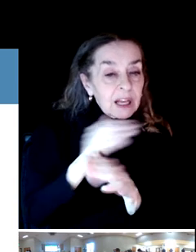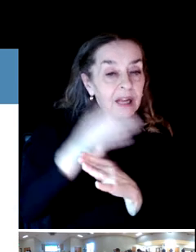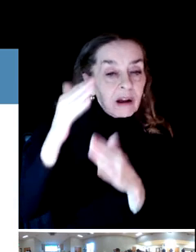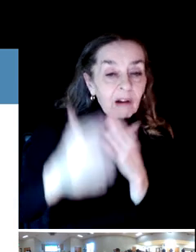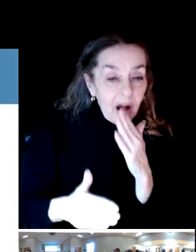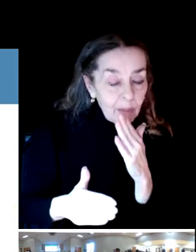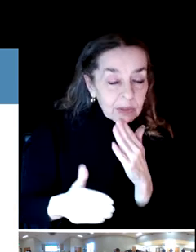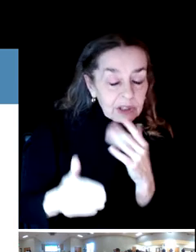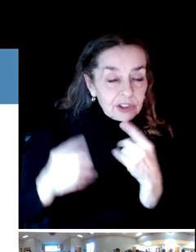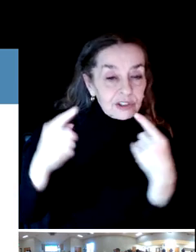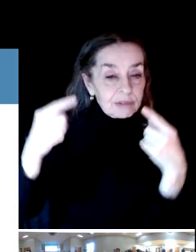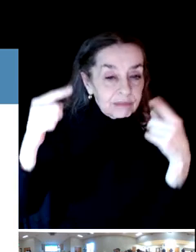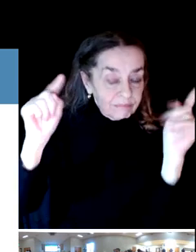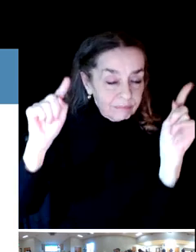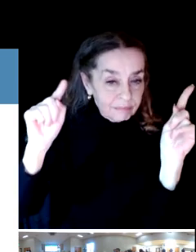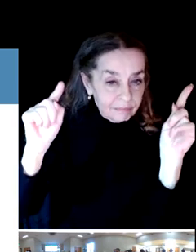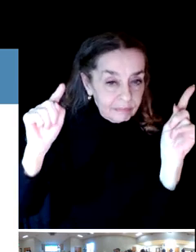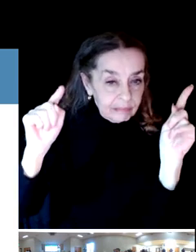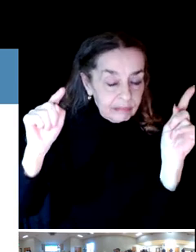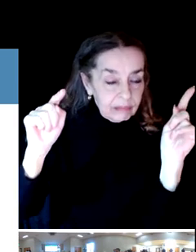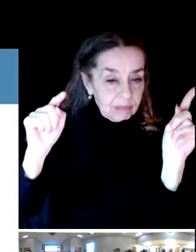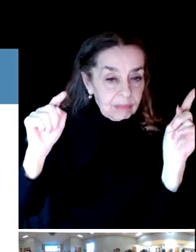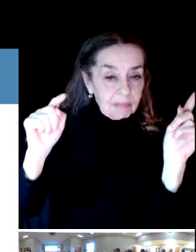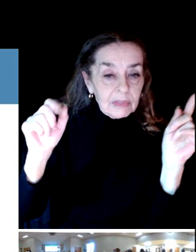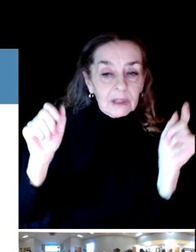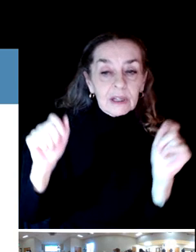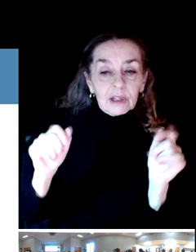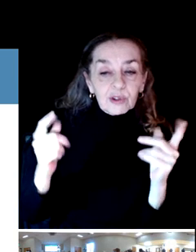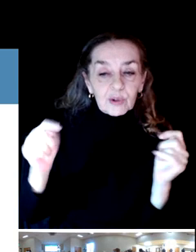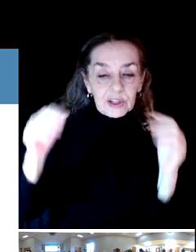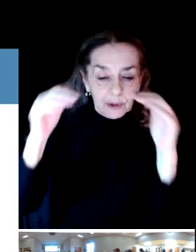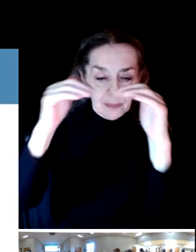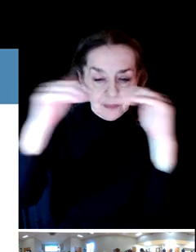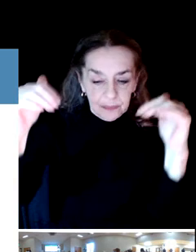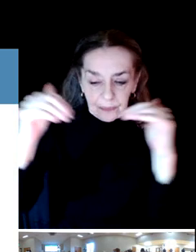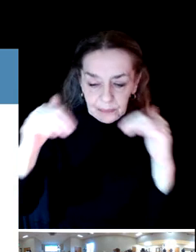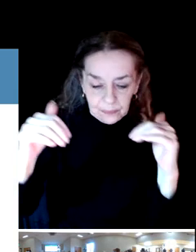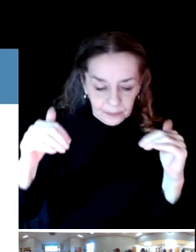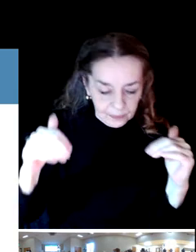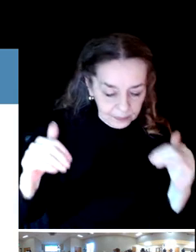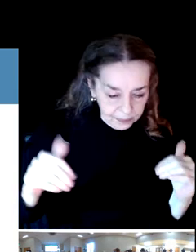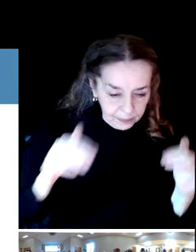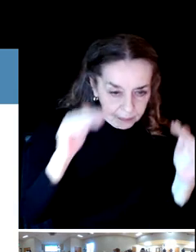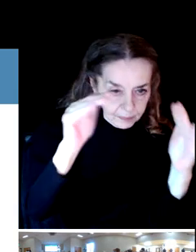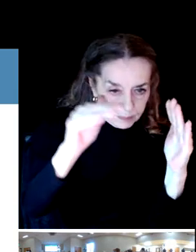But basically with visioning, we break out all the key issues, everything that we know. We've got multiple data points.